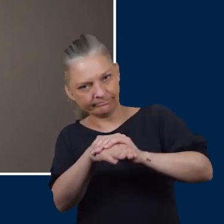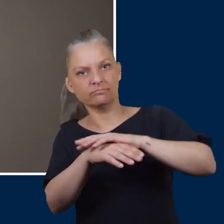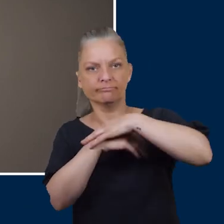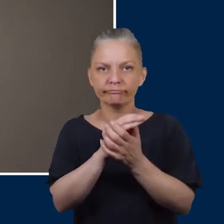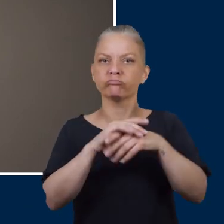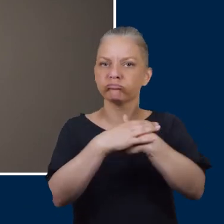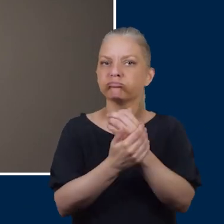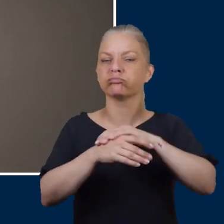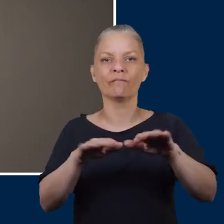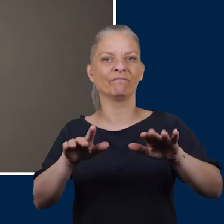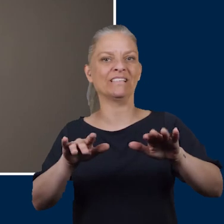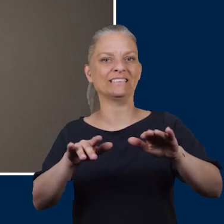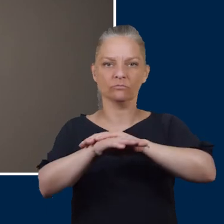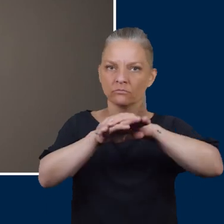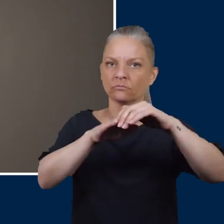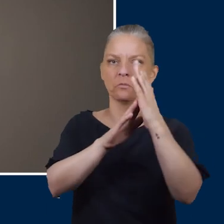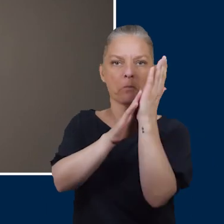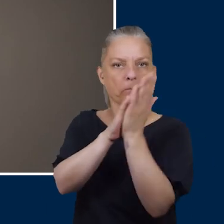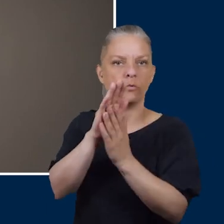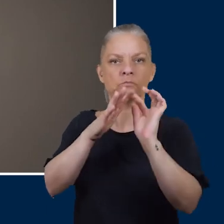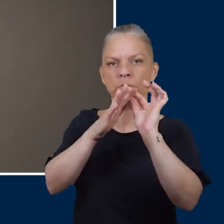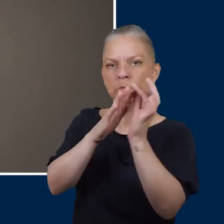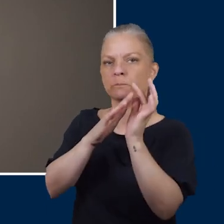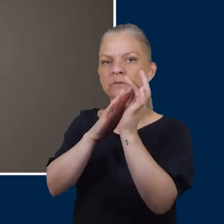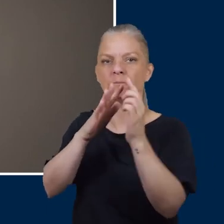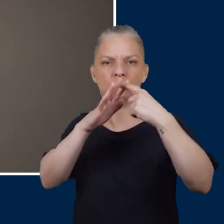the tips of your toes and round about your heels just don't put it between your toes.